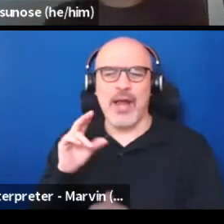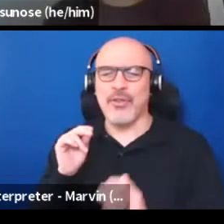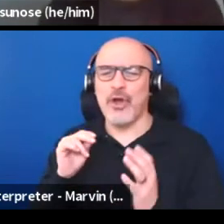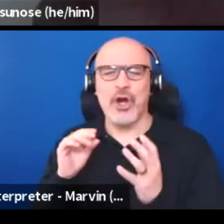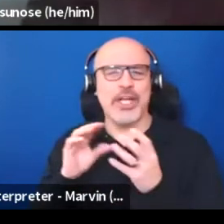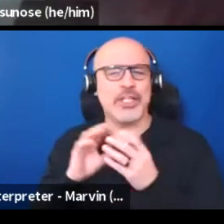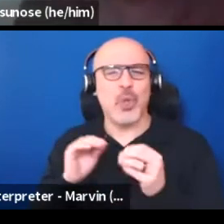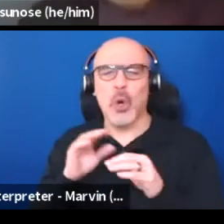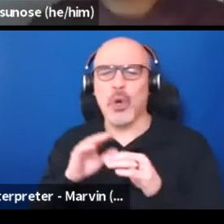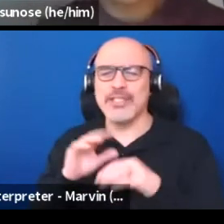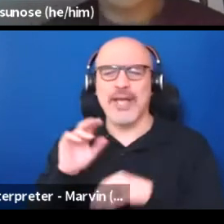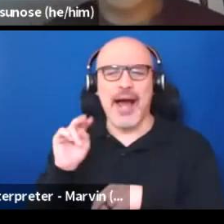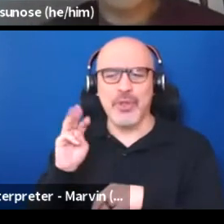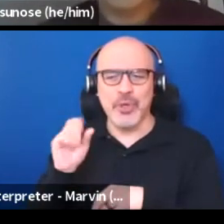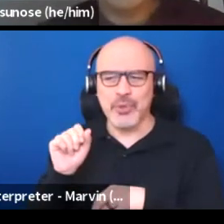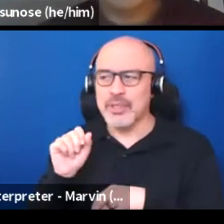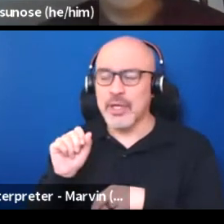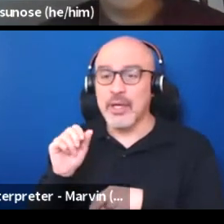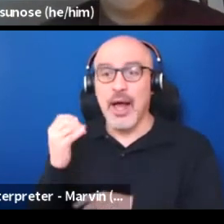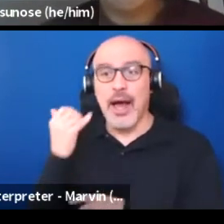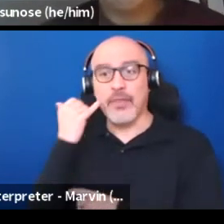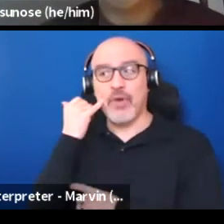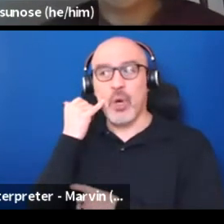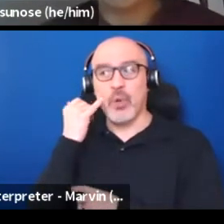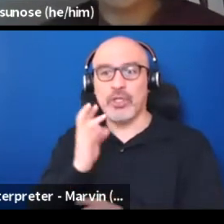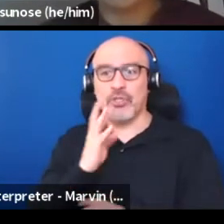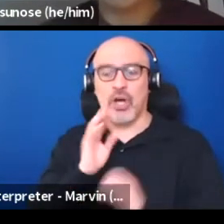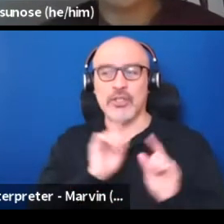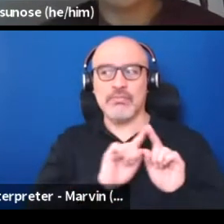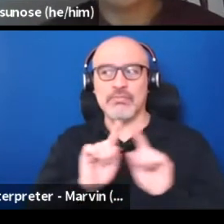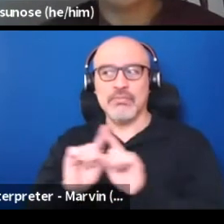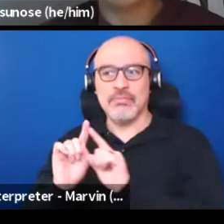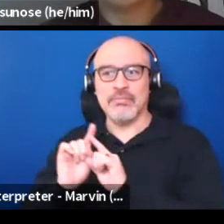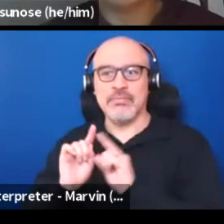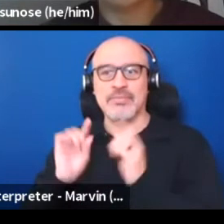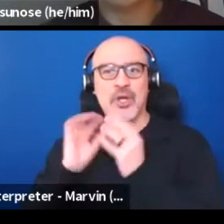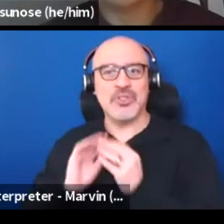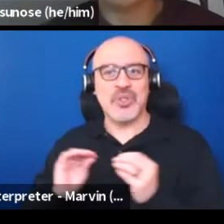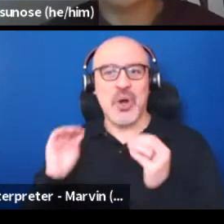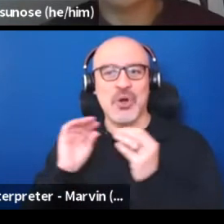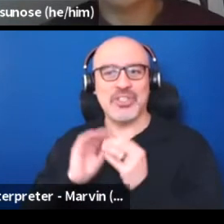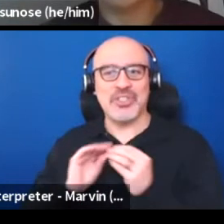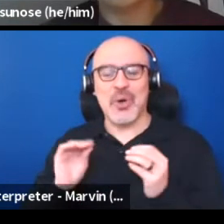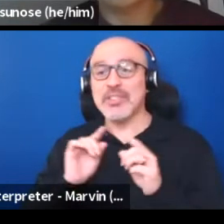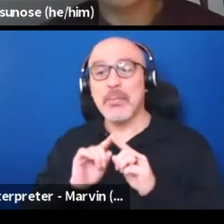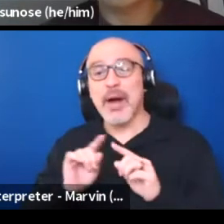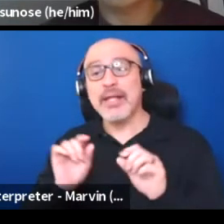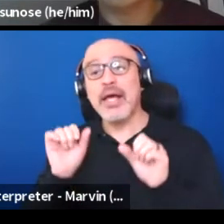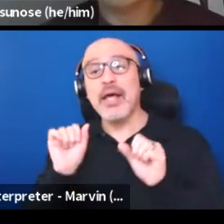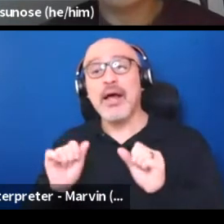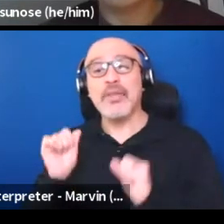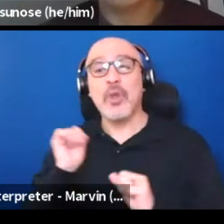I got on the phone and I talked about a variety of different stories. I heard stories. But the potential of theater is when you take a story